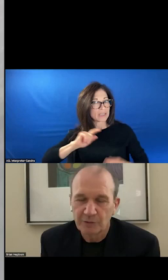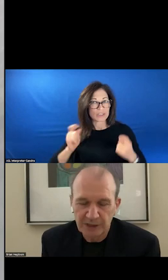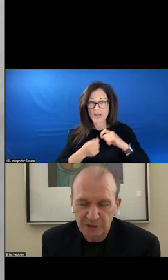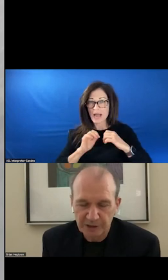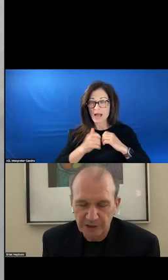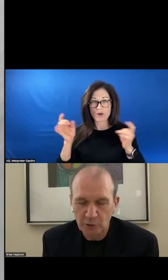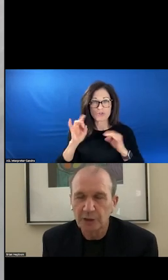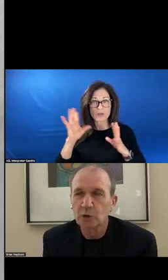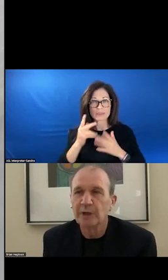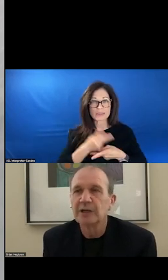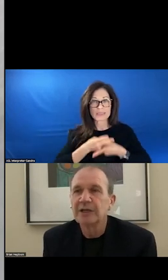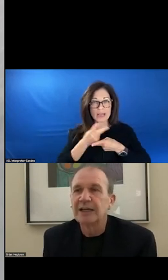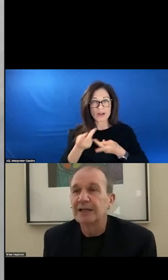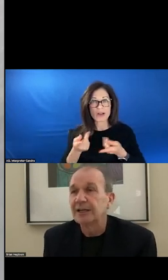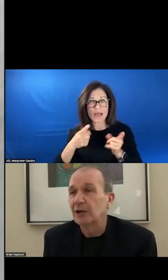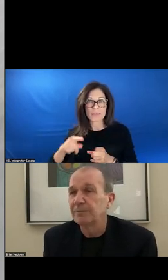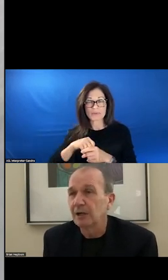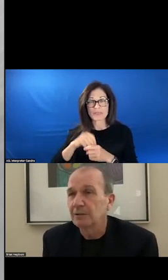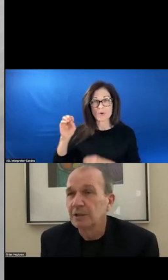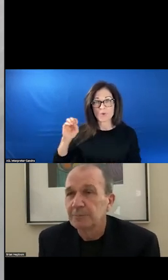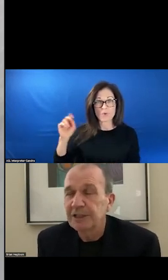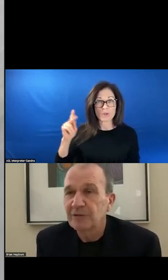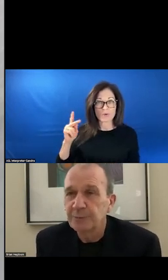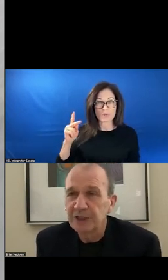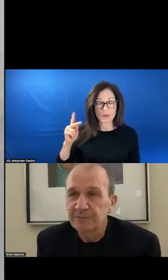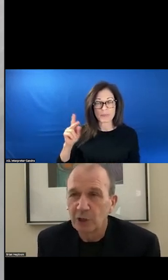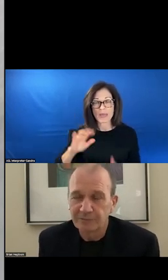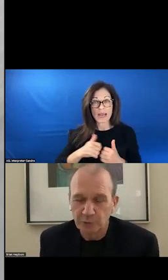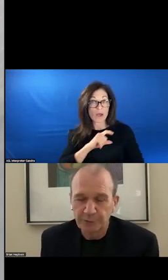IS BEING DONE IN OKLAHOMA AND HOW POLICE ARE BEING INVOLVED WITH